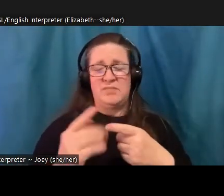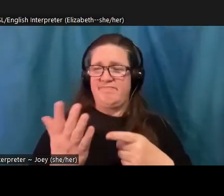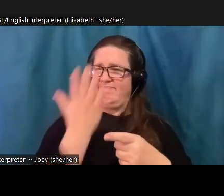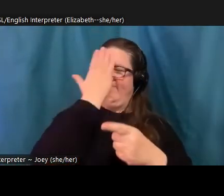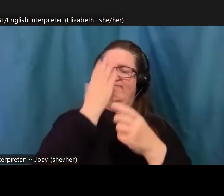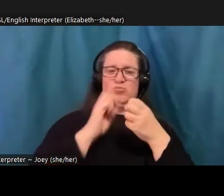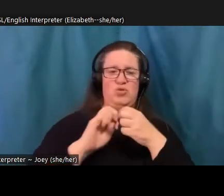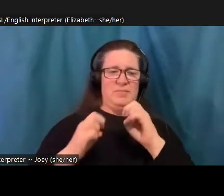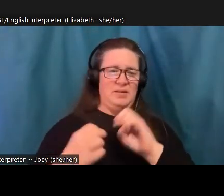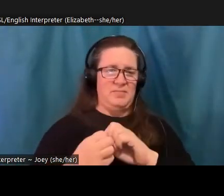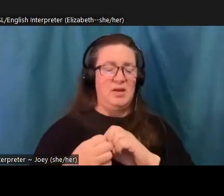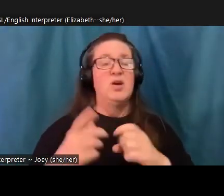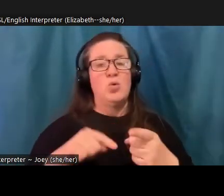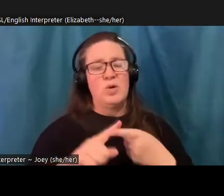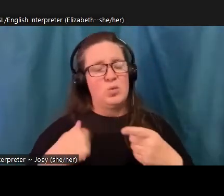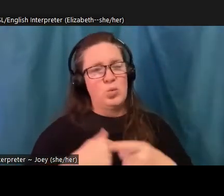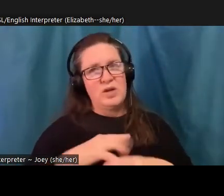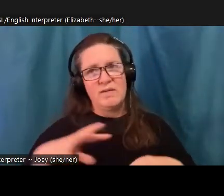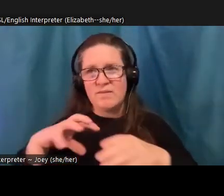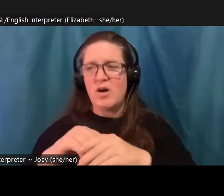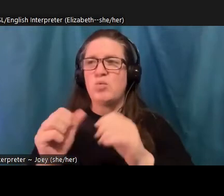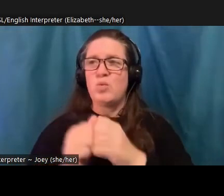larger historic movement that is rising up to confront the